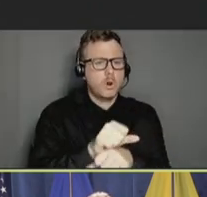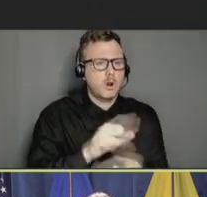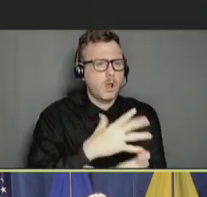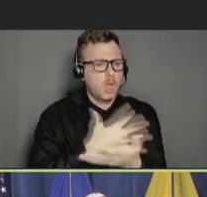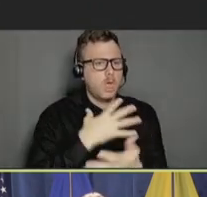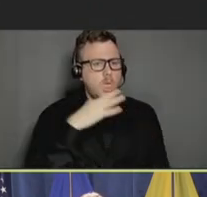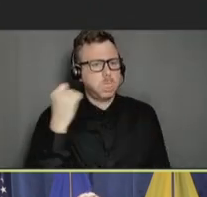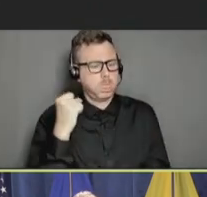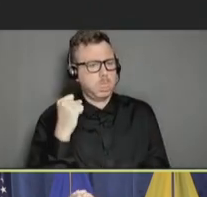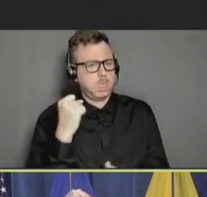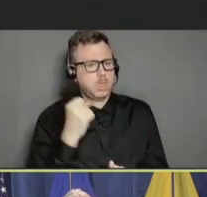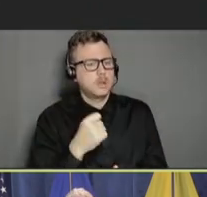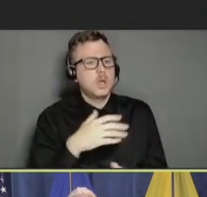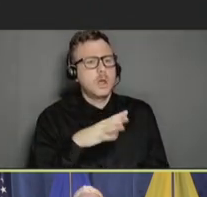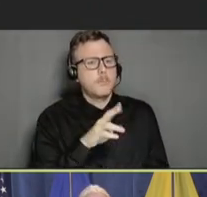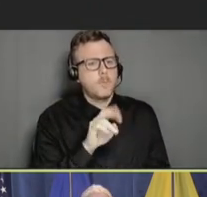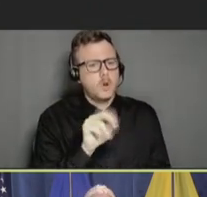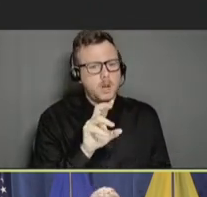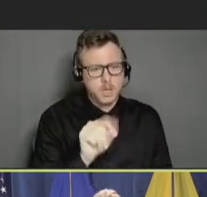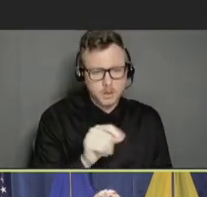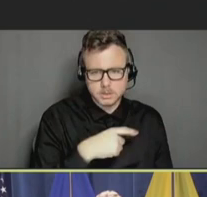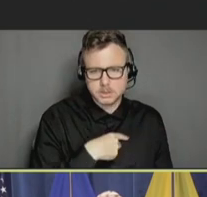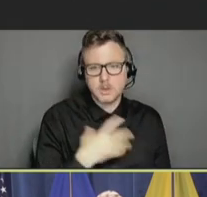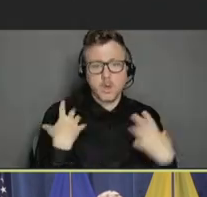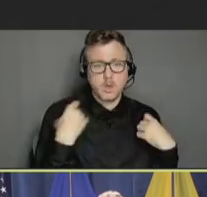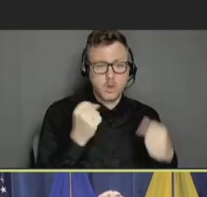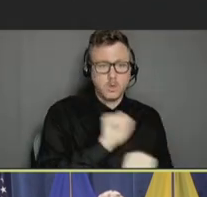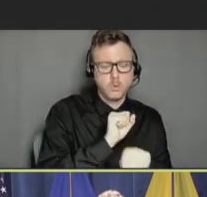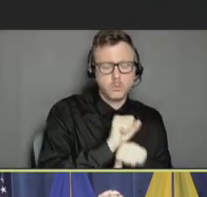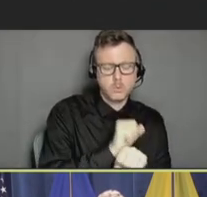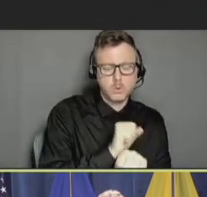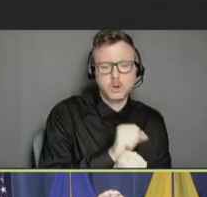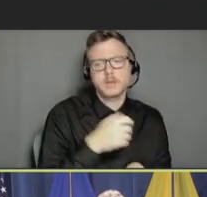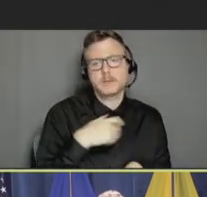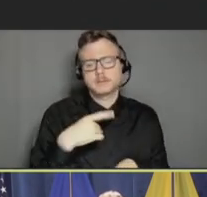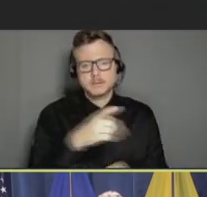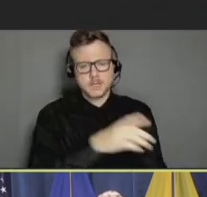Health workers and public health workers, including physicians, nurses, and others,